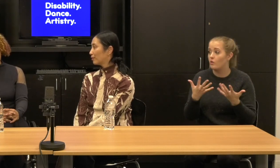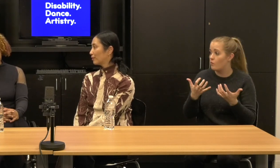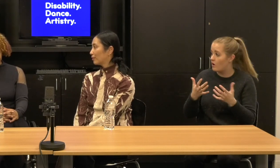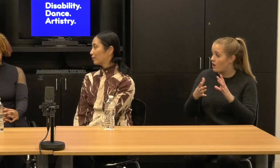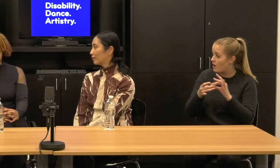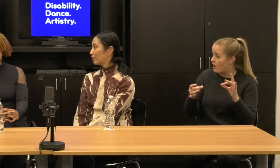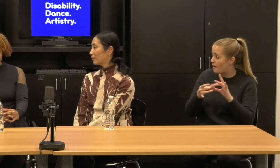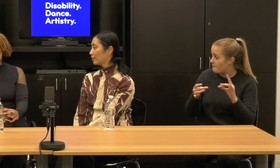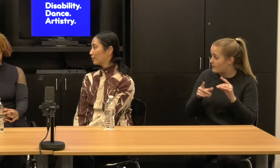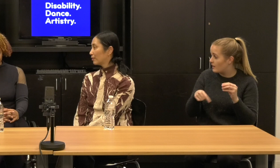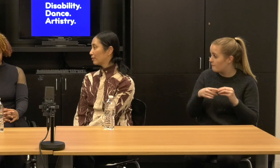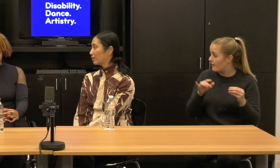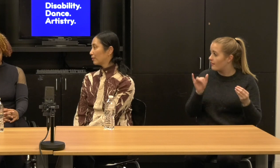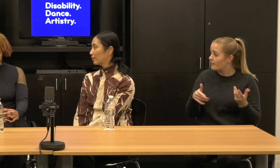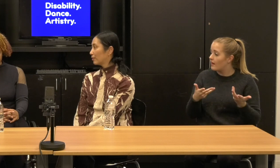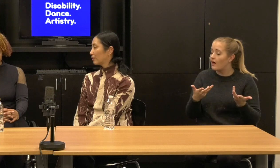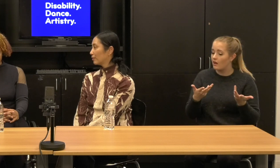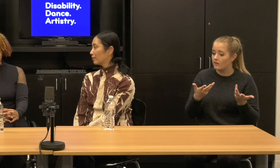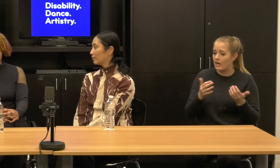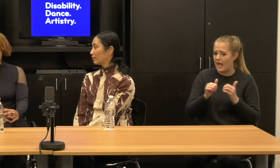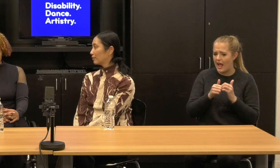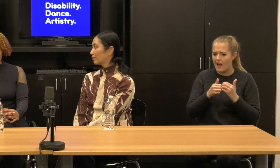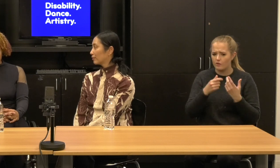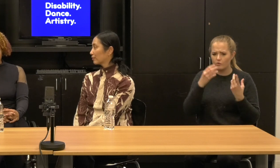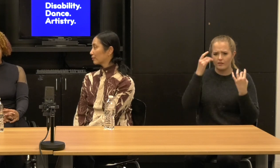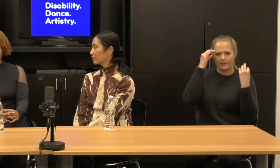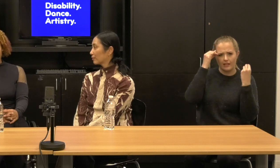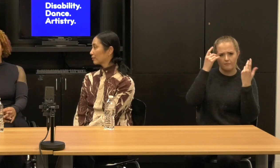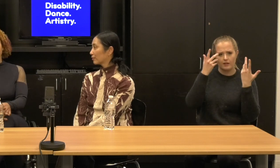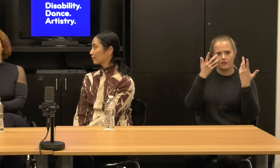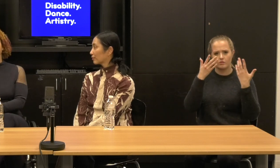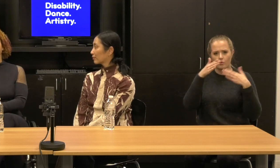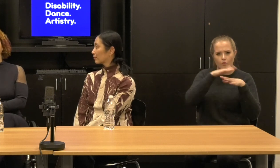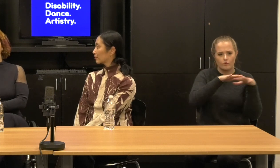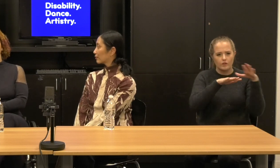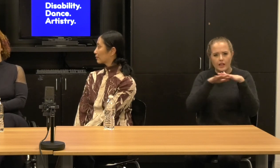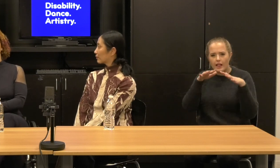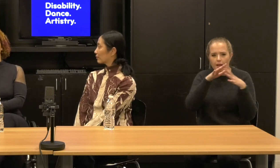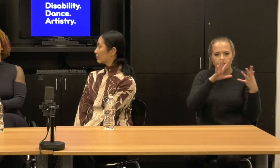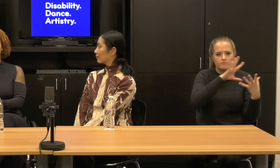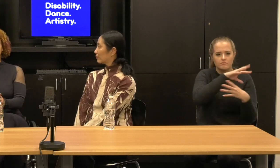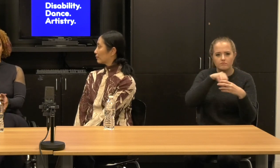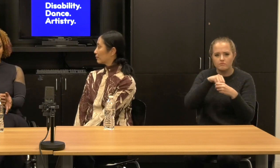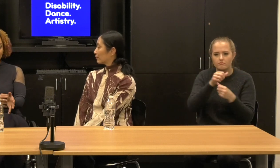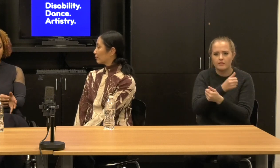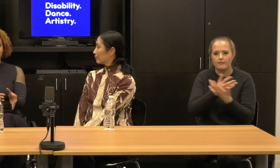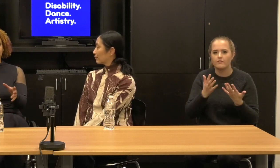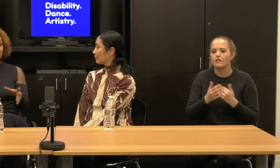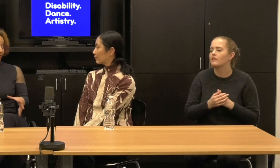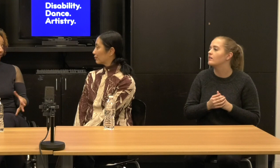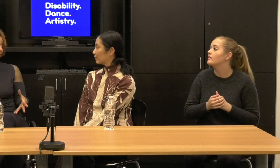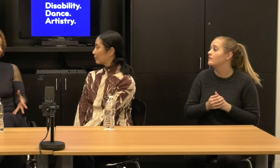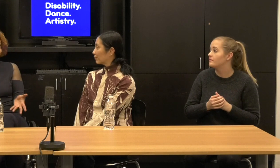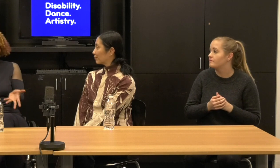So talk about how you think about these intersections and. Alice: Yeah, yeah, I'm messily.